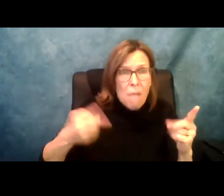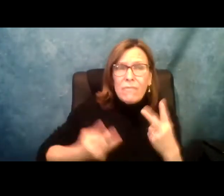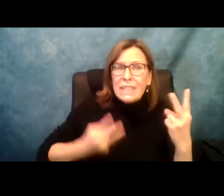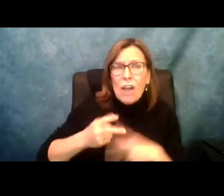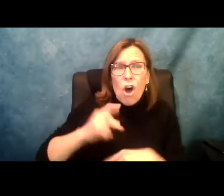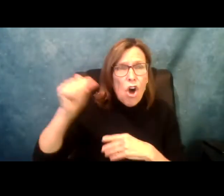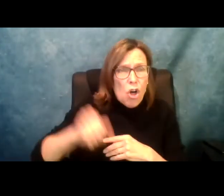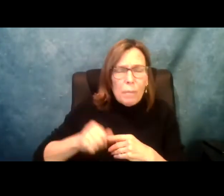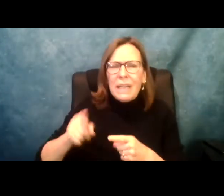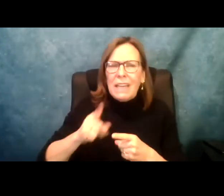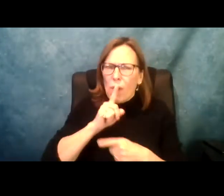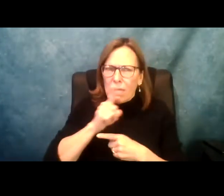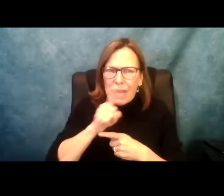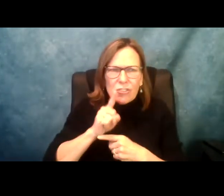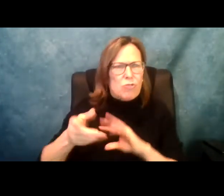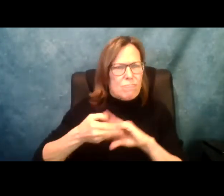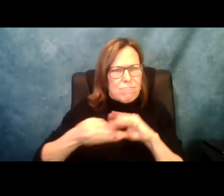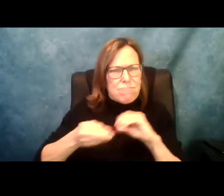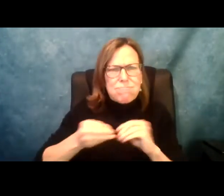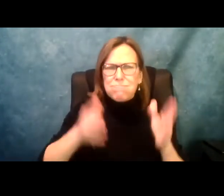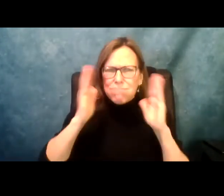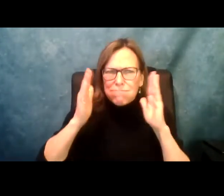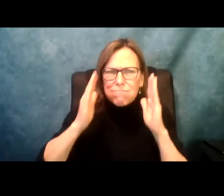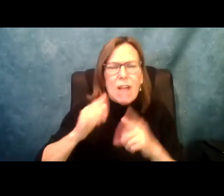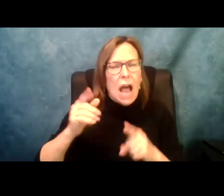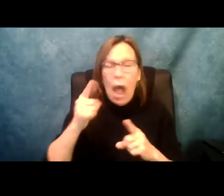legislation or if you're going to come up here and you're